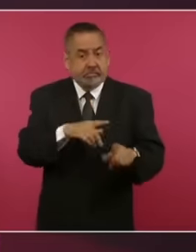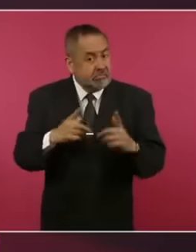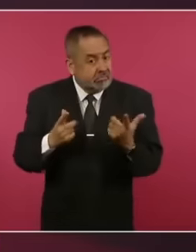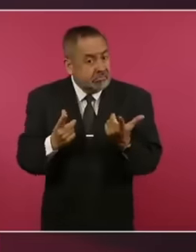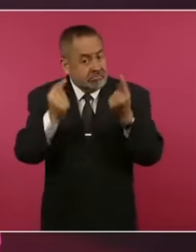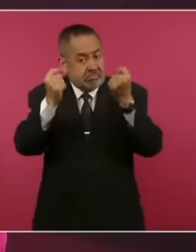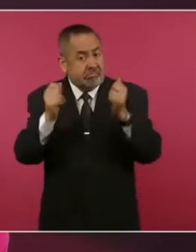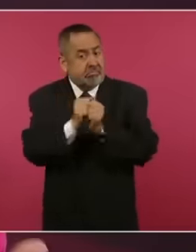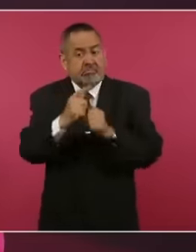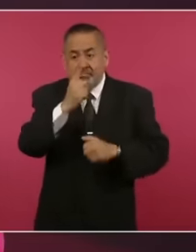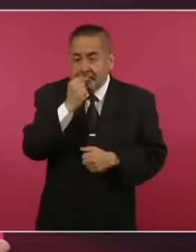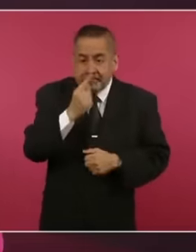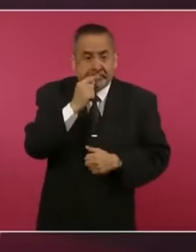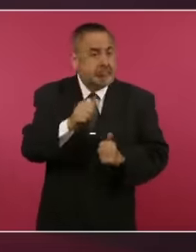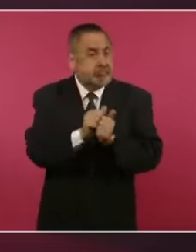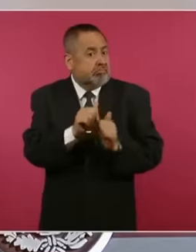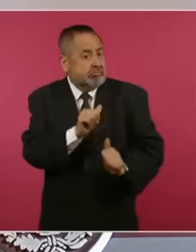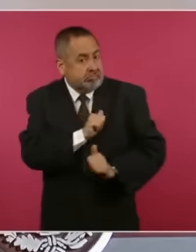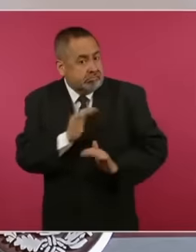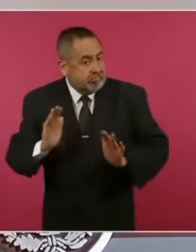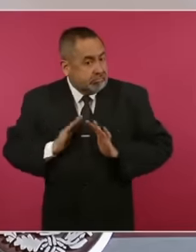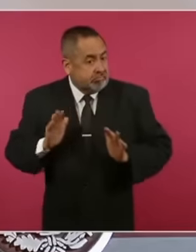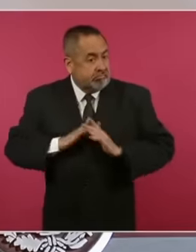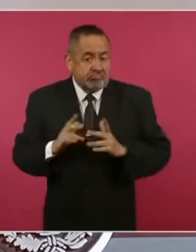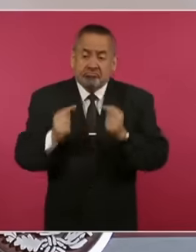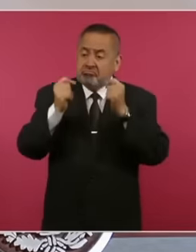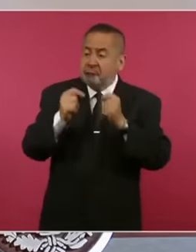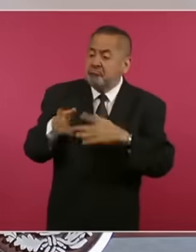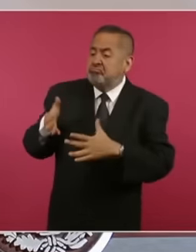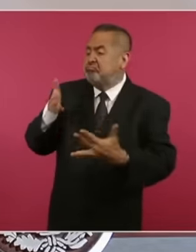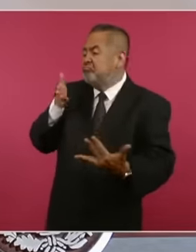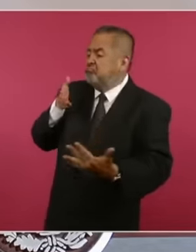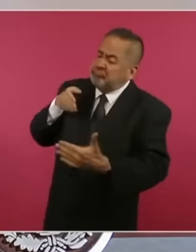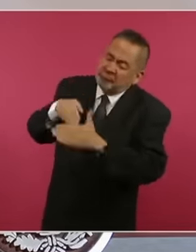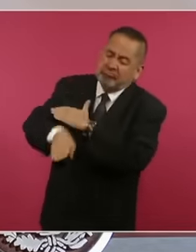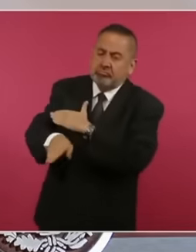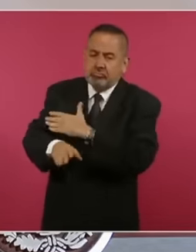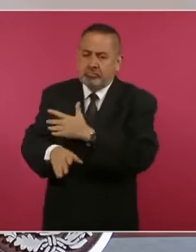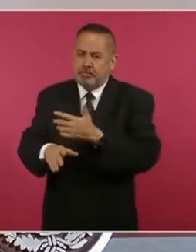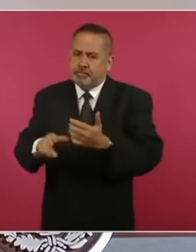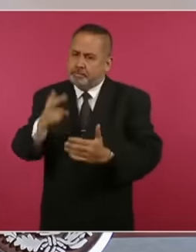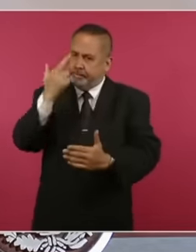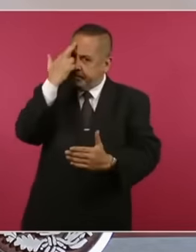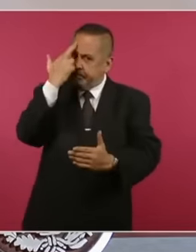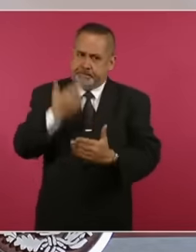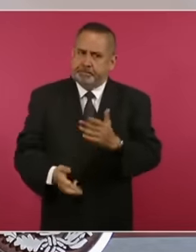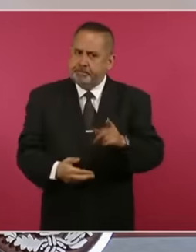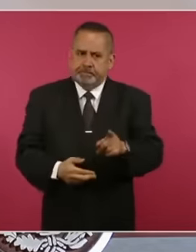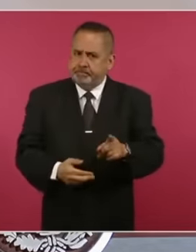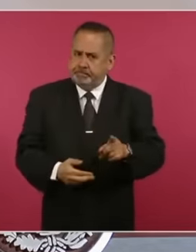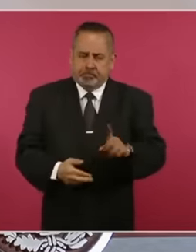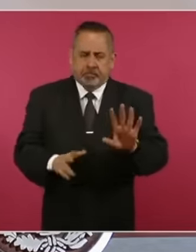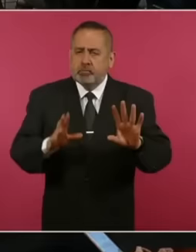military police forces, it is a violation that cannot be justify nowhere We have